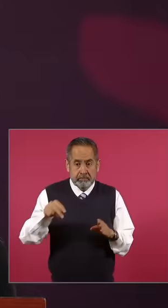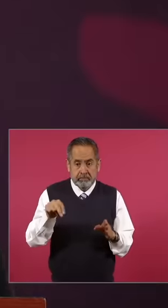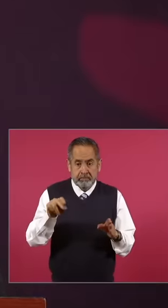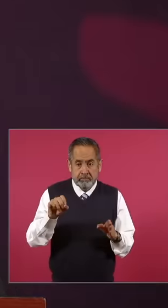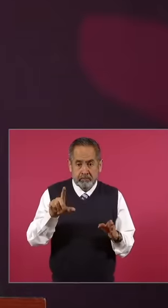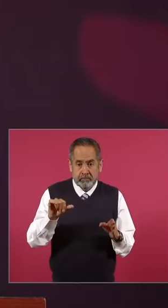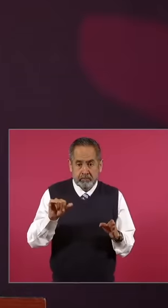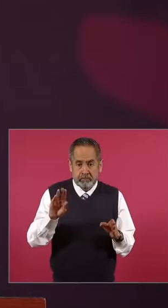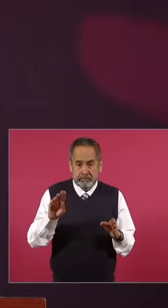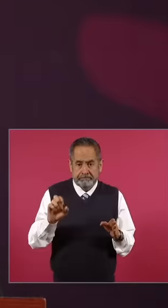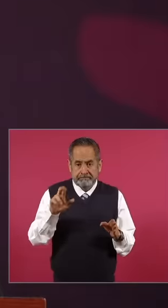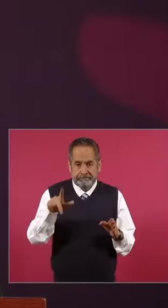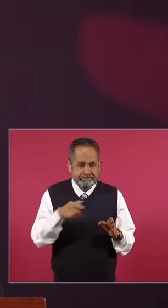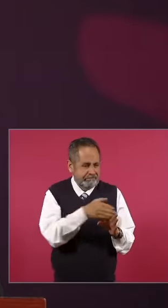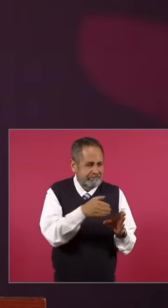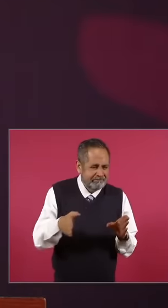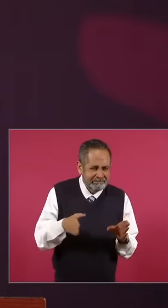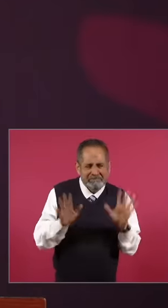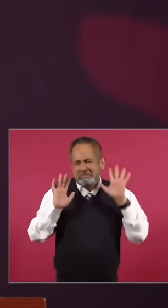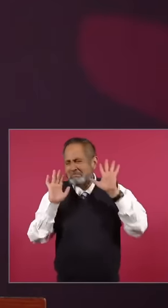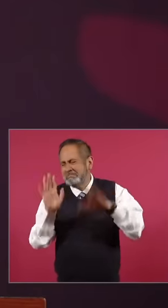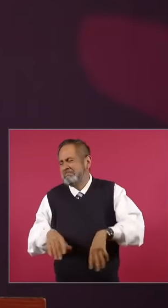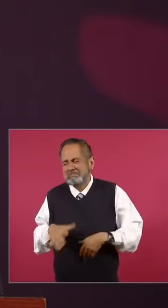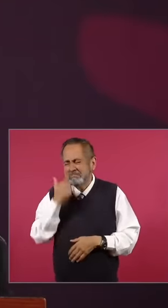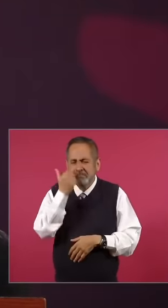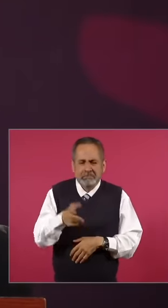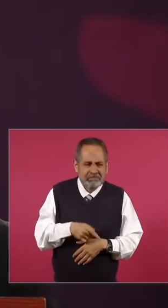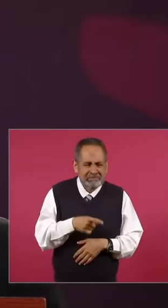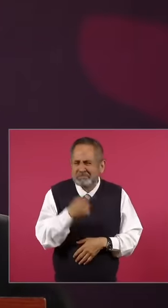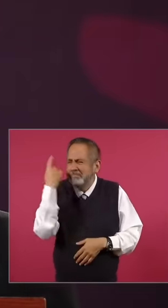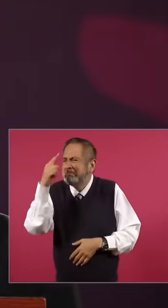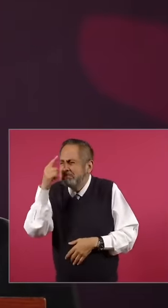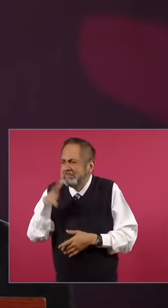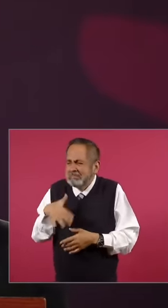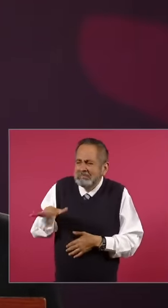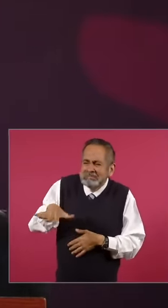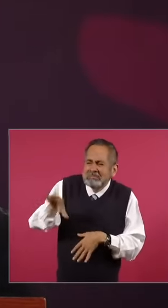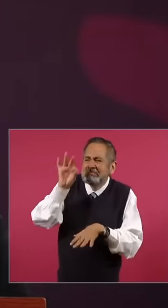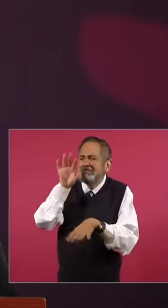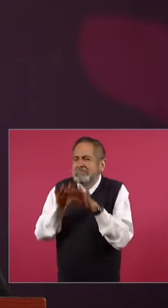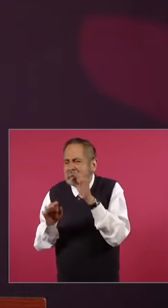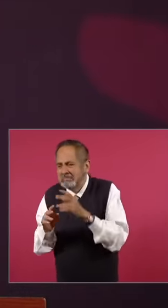, what are they looking for in old papers and rummaging through puppies from Colima, what relevance